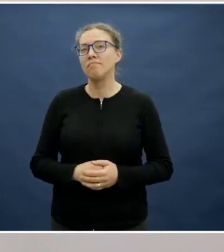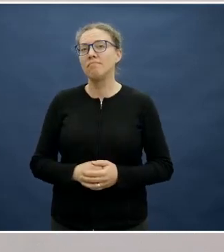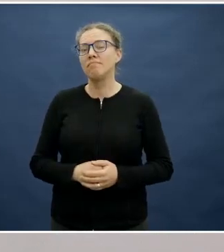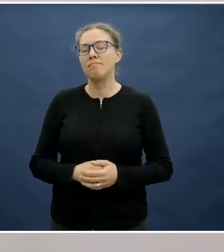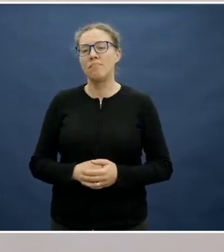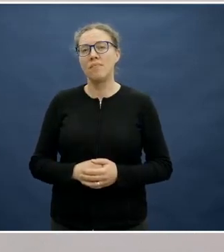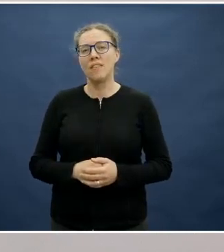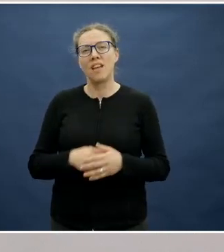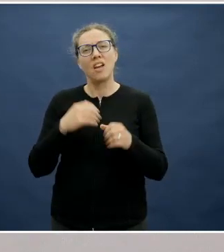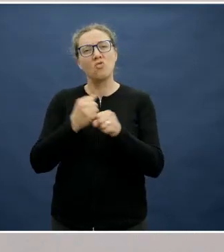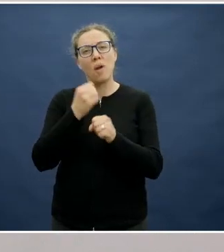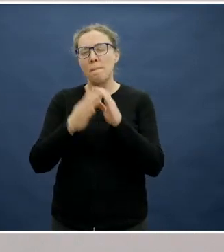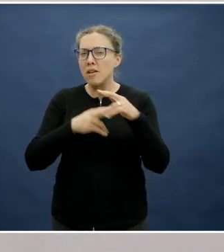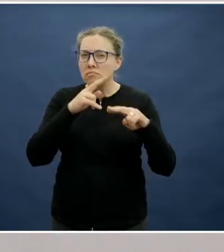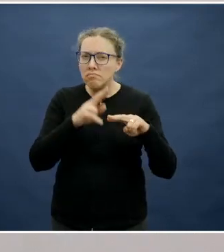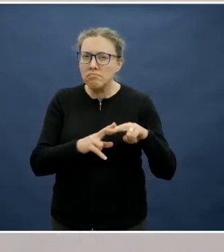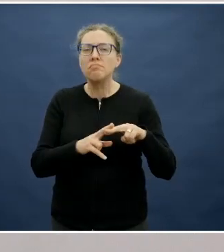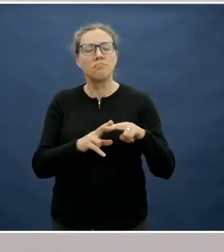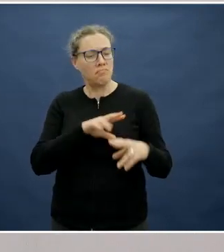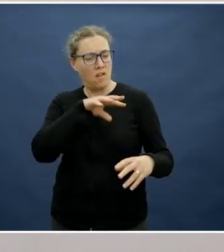and caregivers, which Rebecca touched on just briefly.